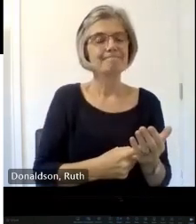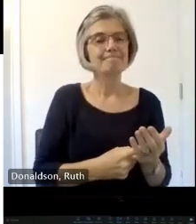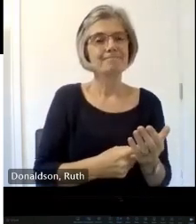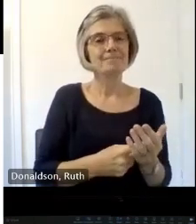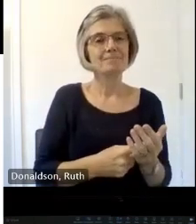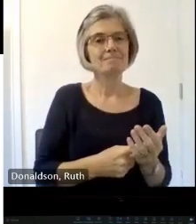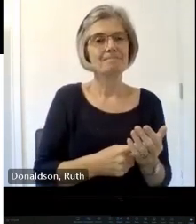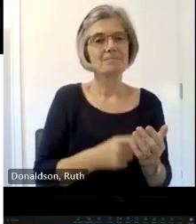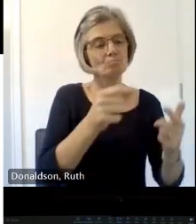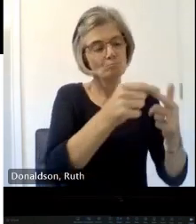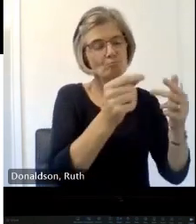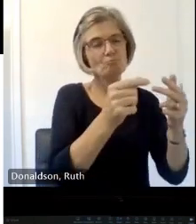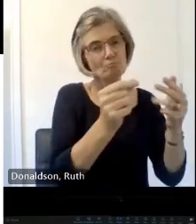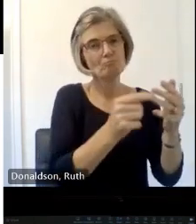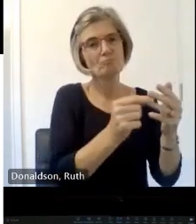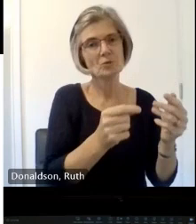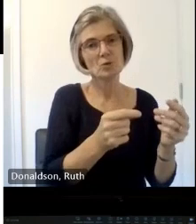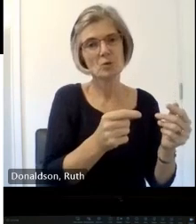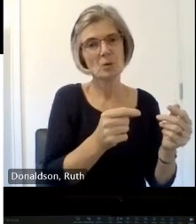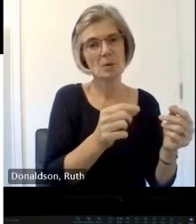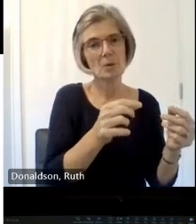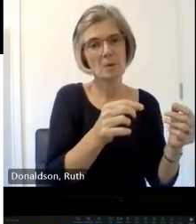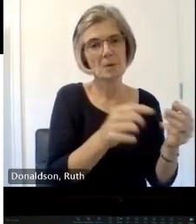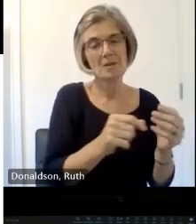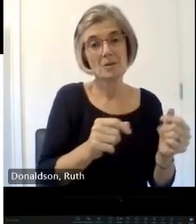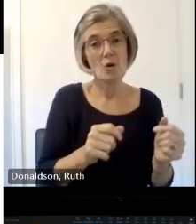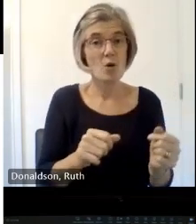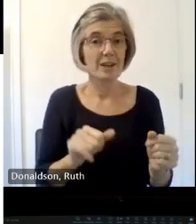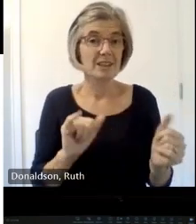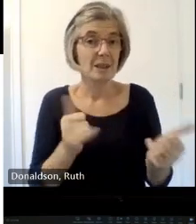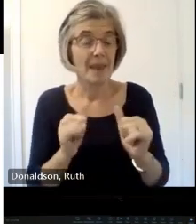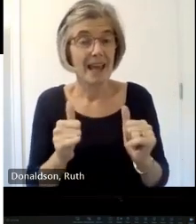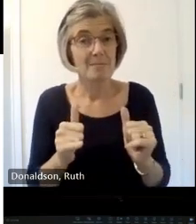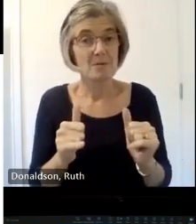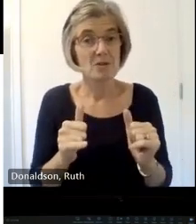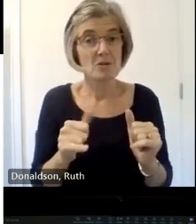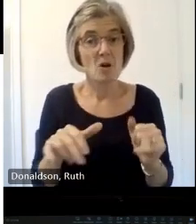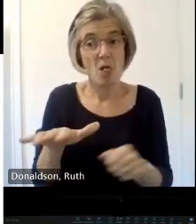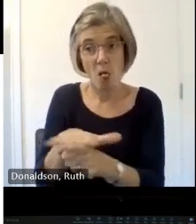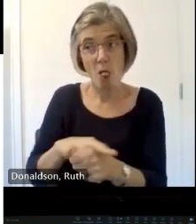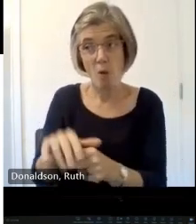recordings and and there's been a tidy before we arrived uh and these items are now oh you would